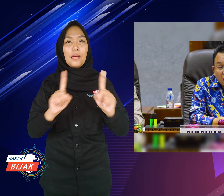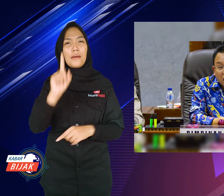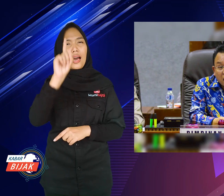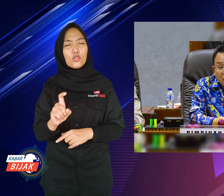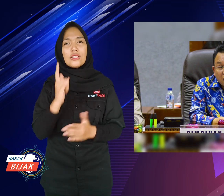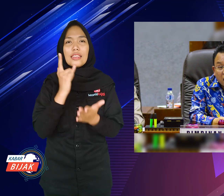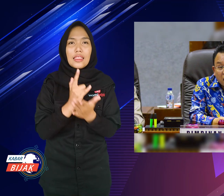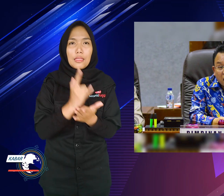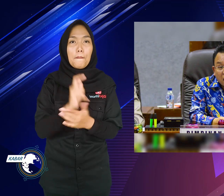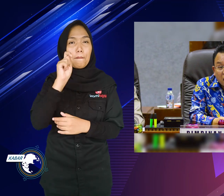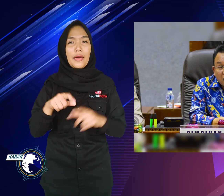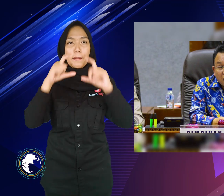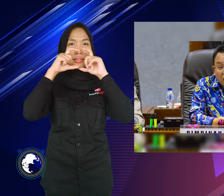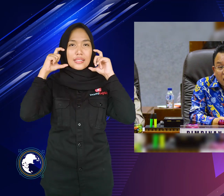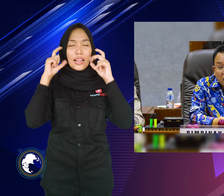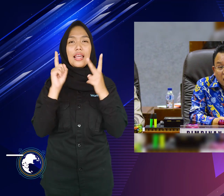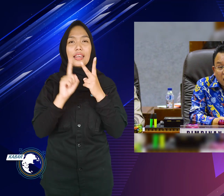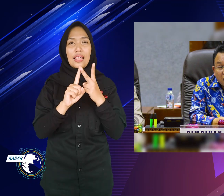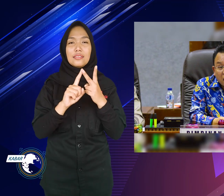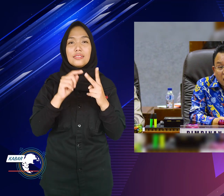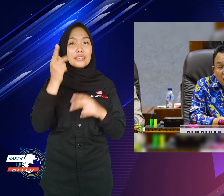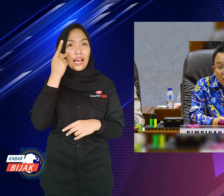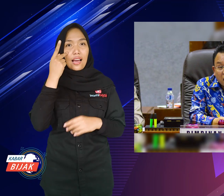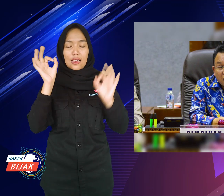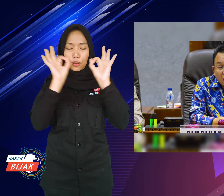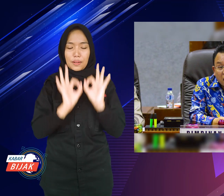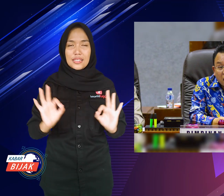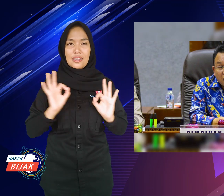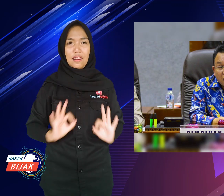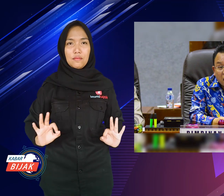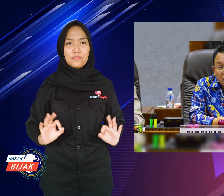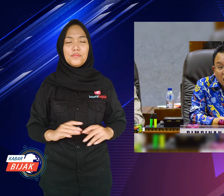but still have to use a mask and maintain cleanliness.